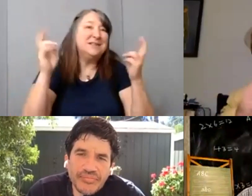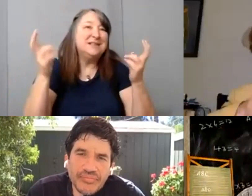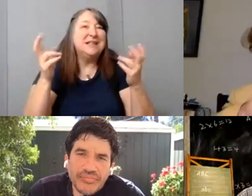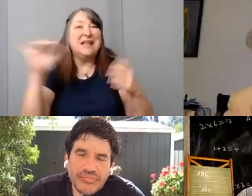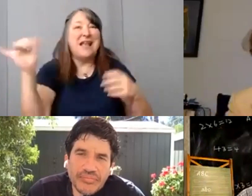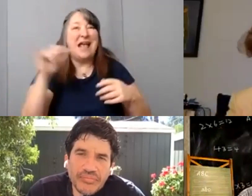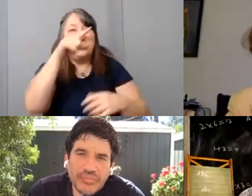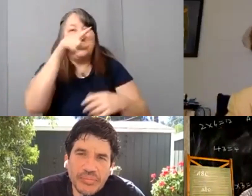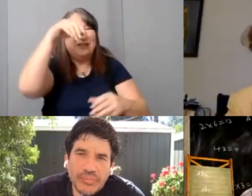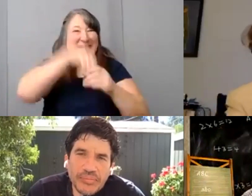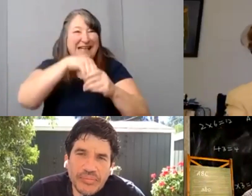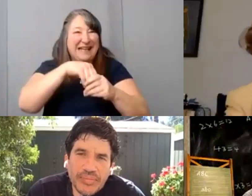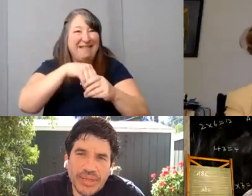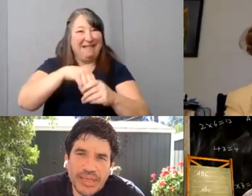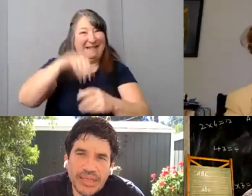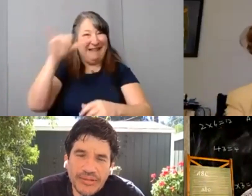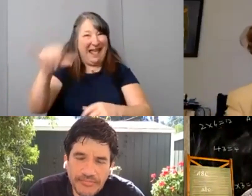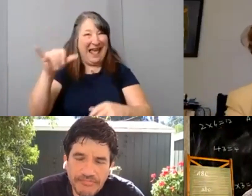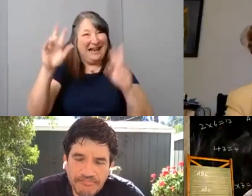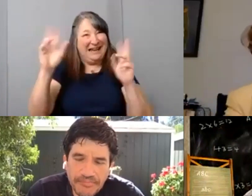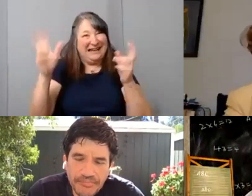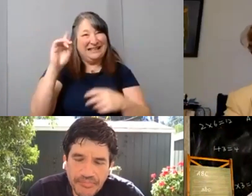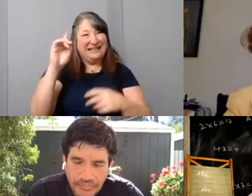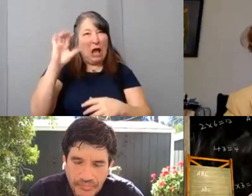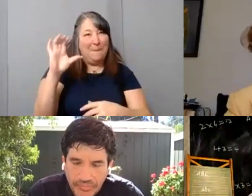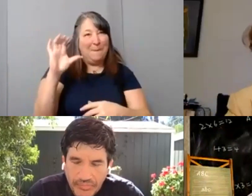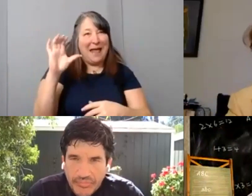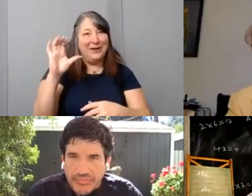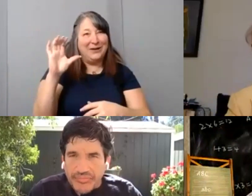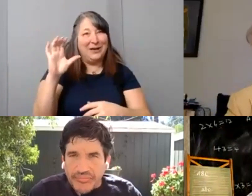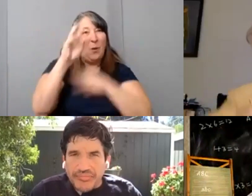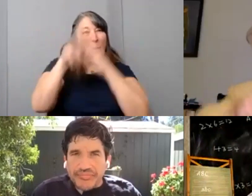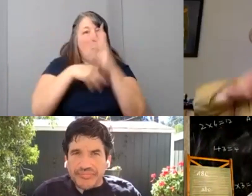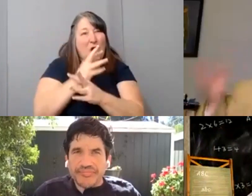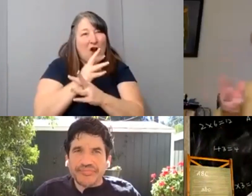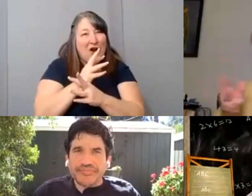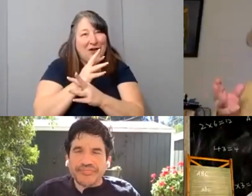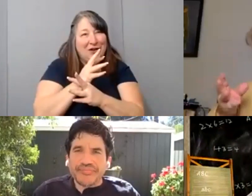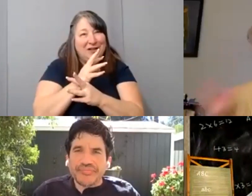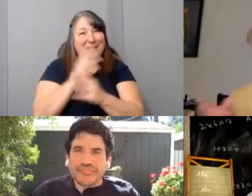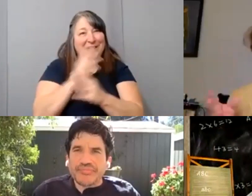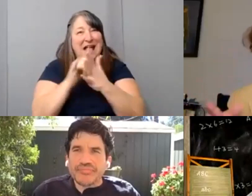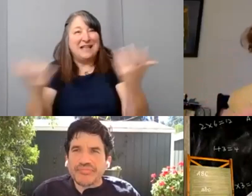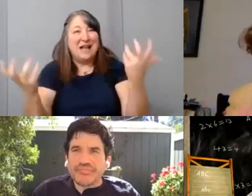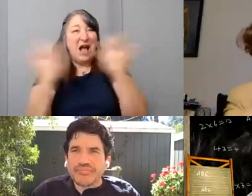version of a documentary or a world that is a combination of documentary